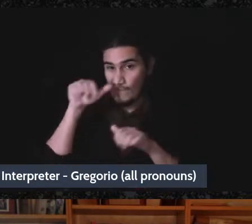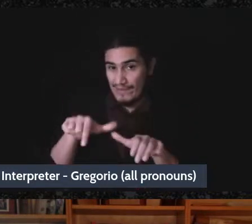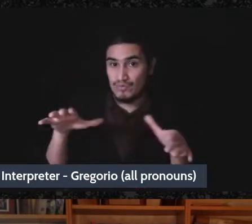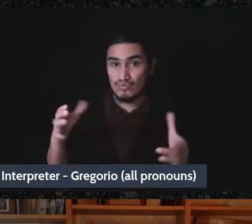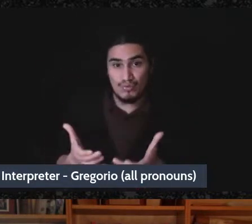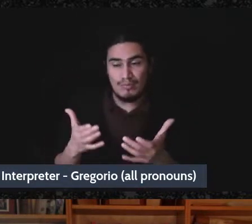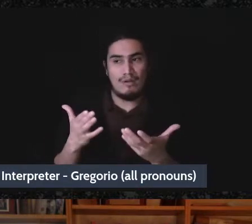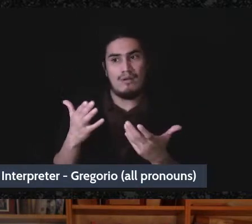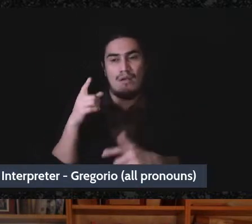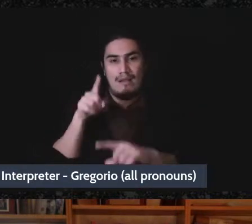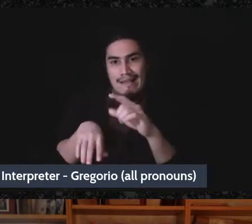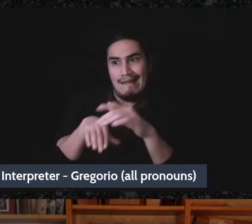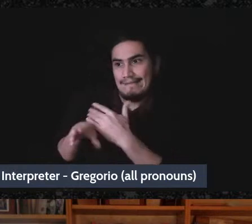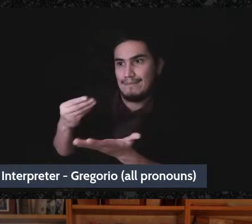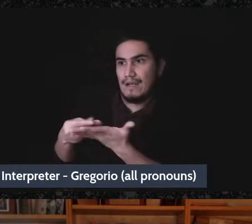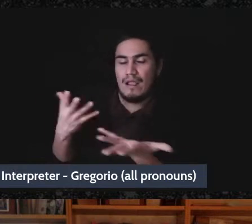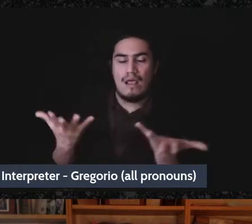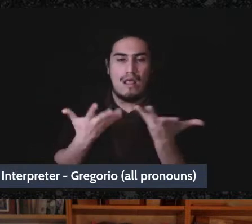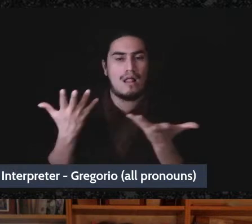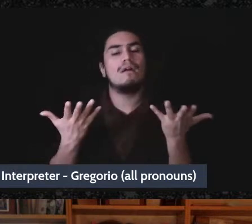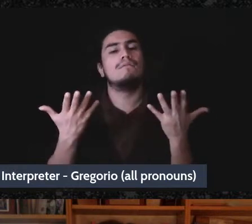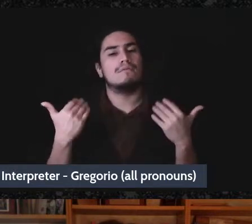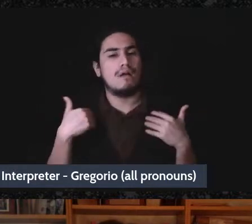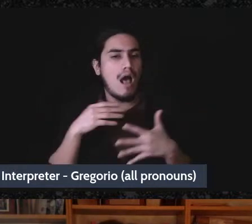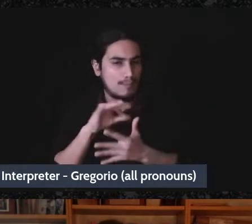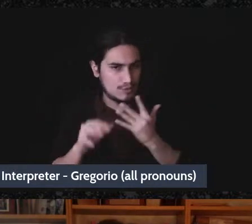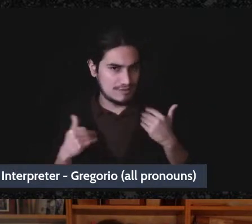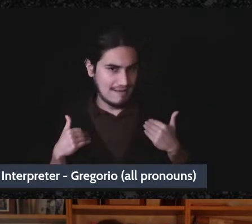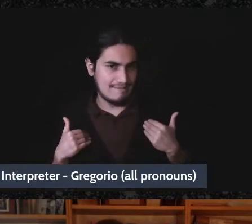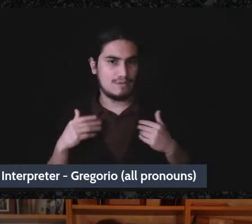longer access the money we raised. But there's a lot of other questions on that handout that I'd